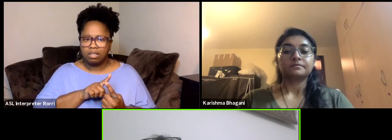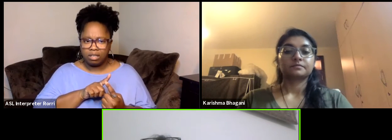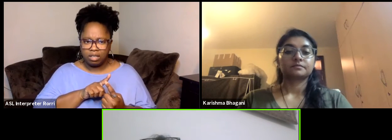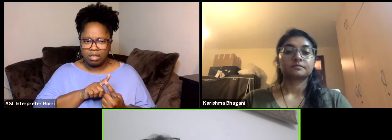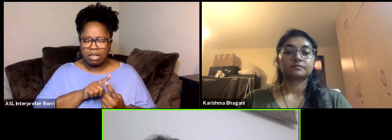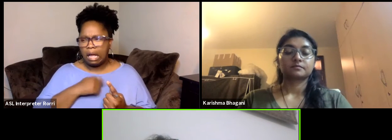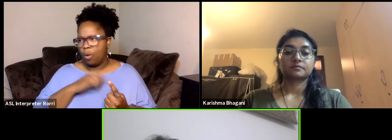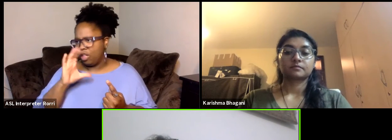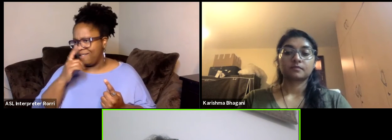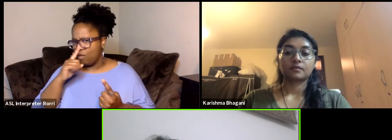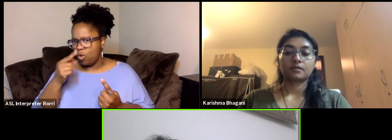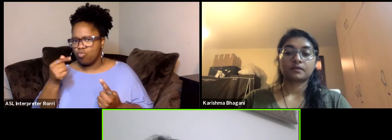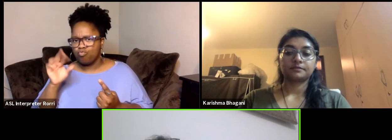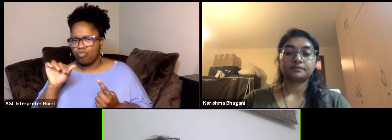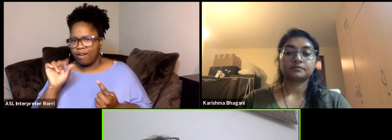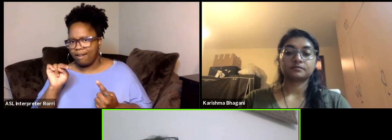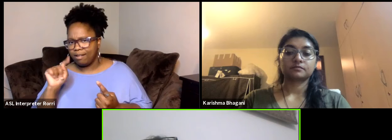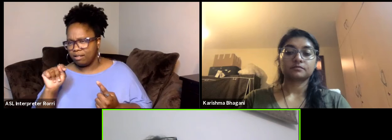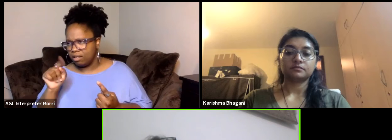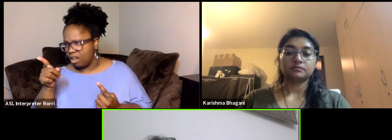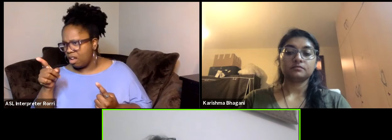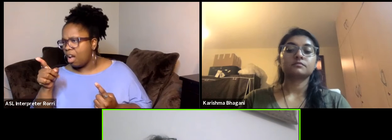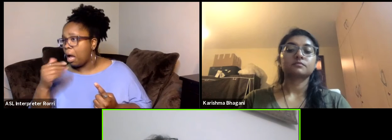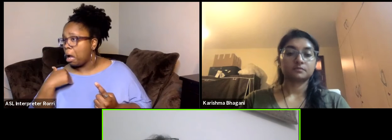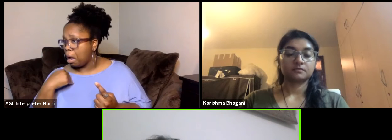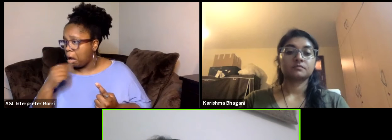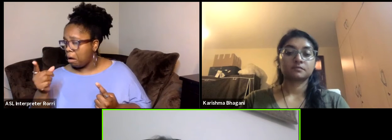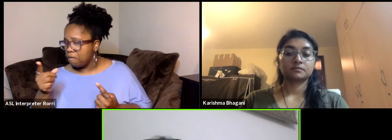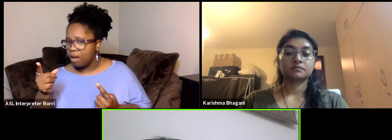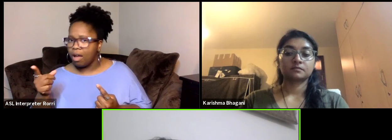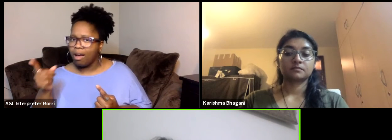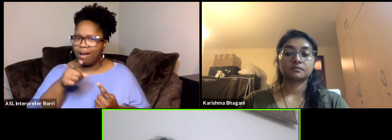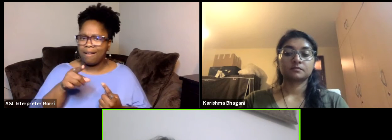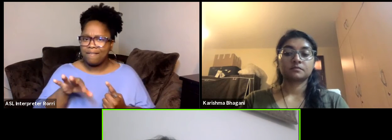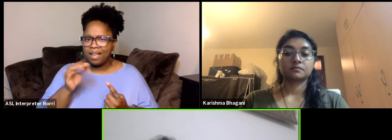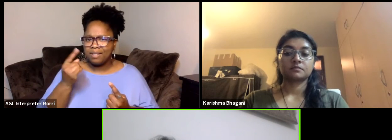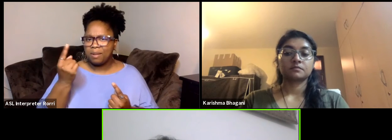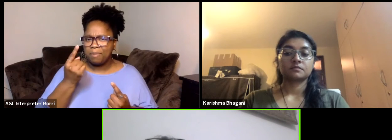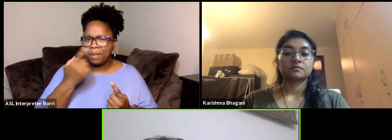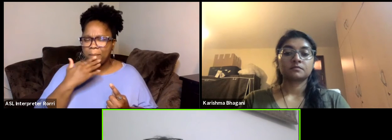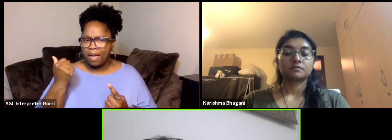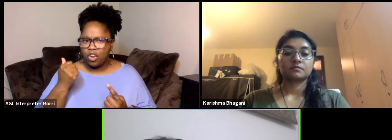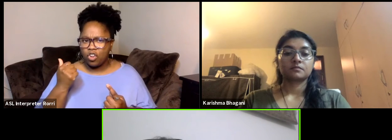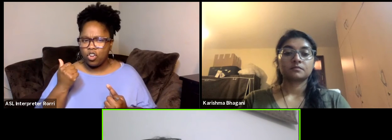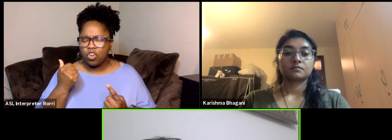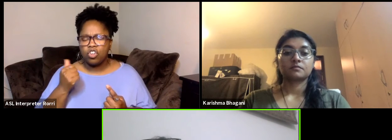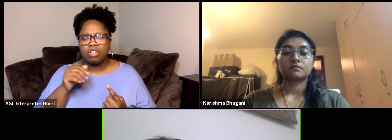I found a solution that's even better. I looked around me and said what is the festival in Tunisia